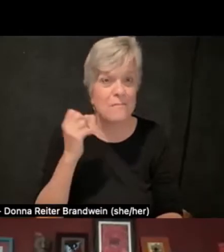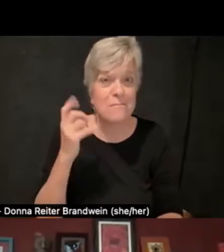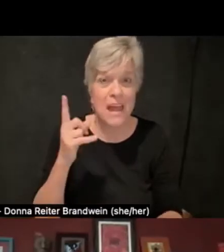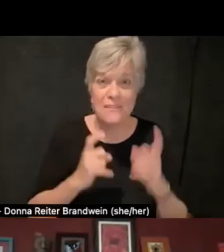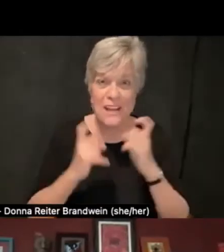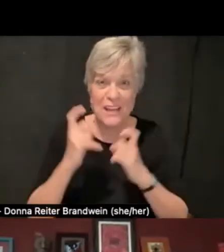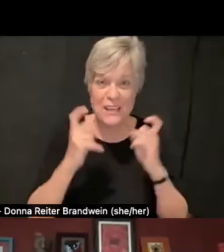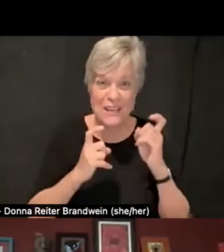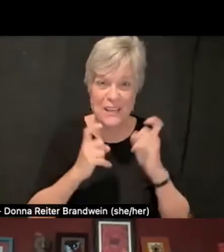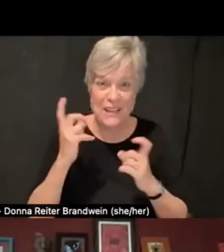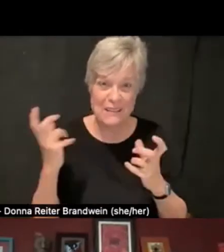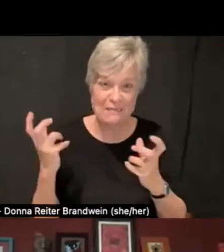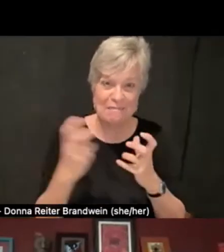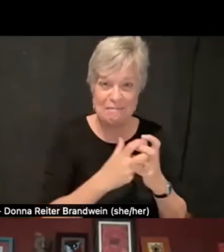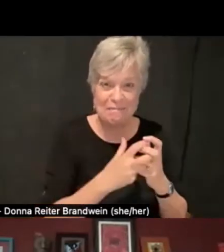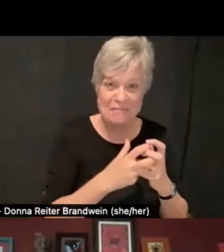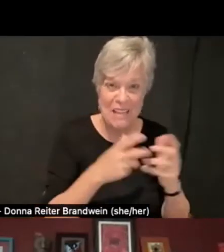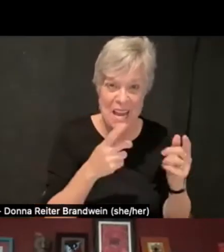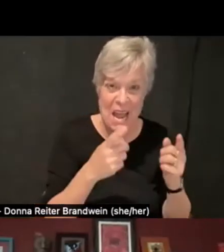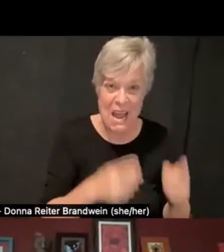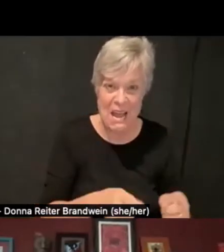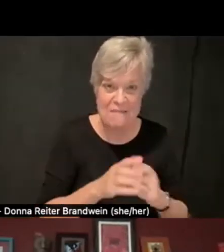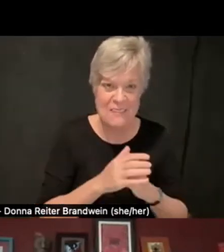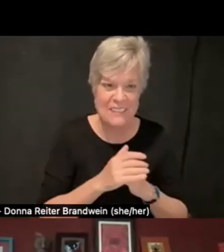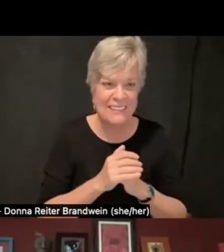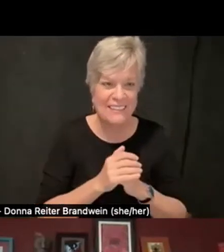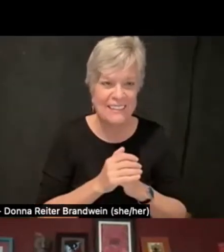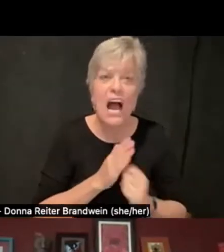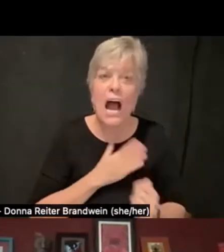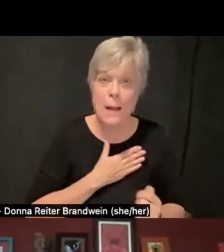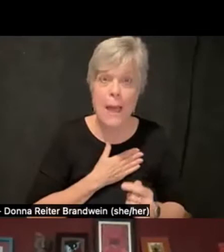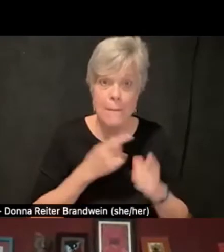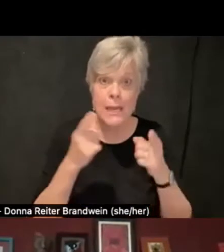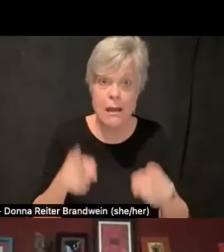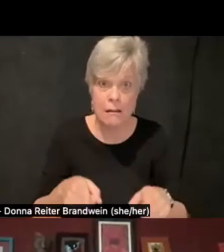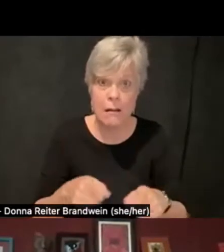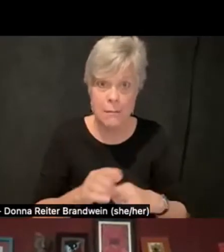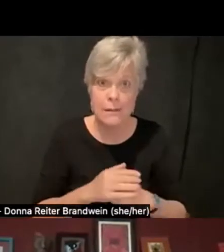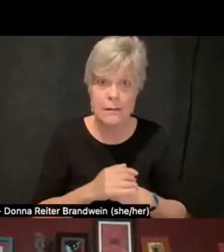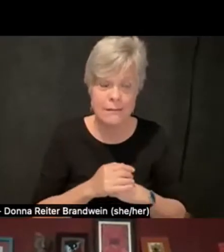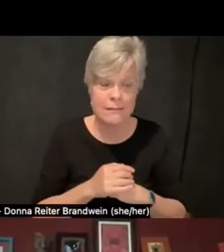that accompanied that having occurred, and I'm glad it occurred. And I think there were ways in which